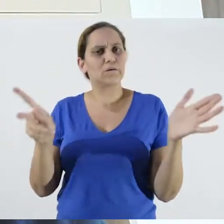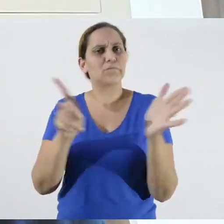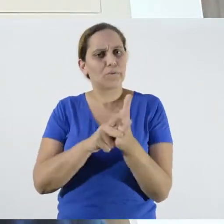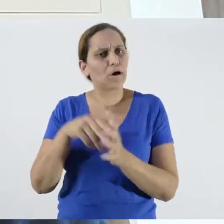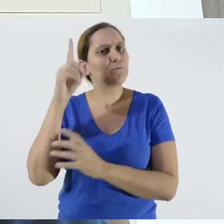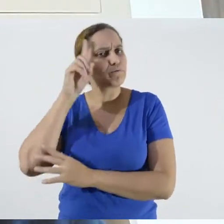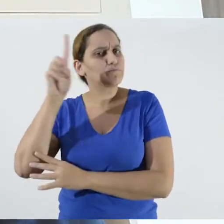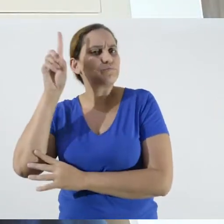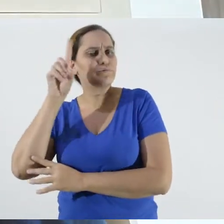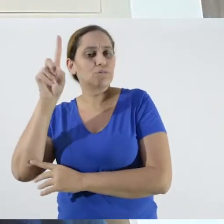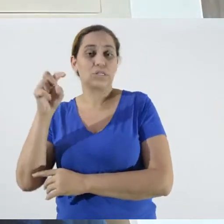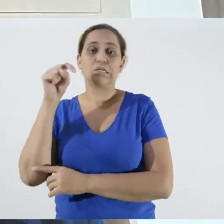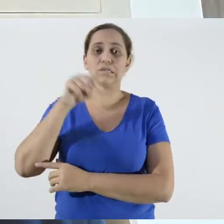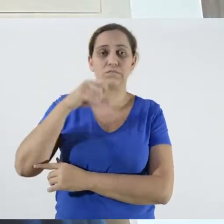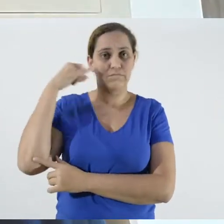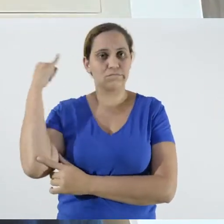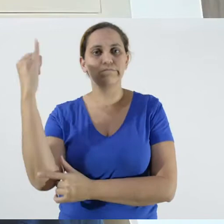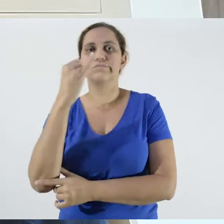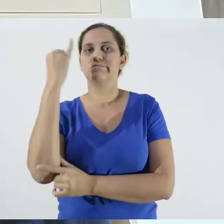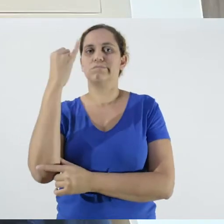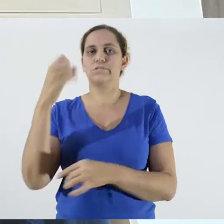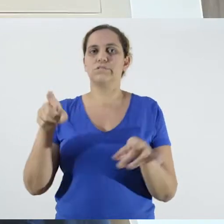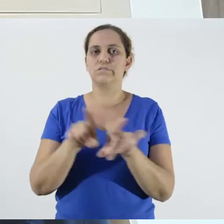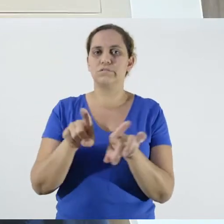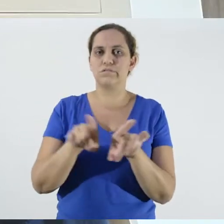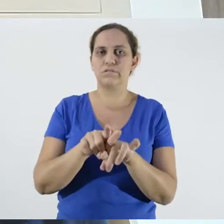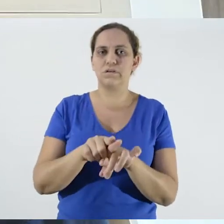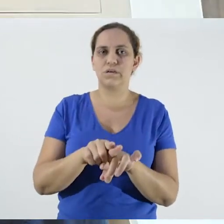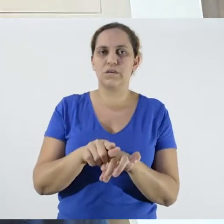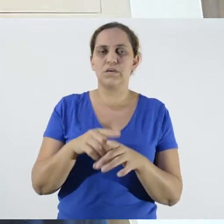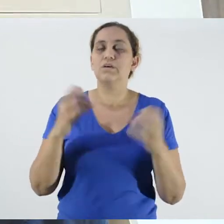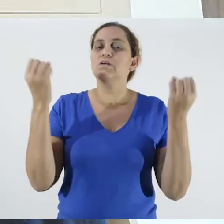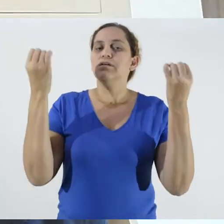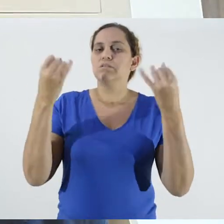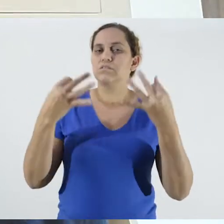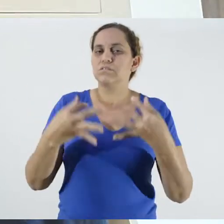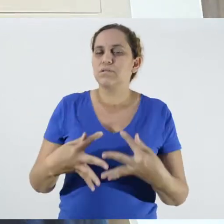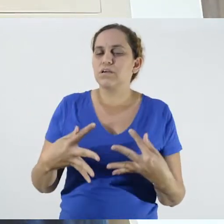That was also very important, talking to these